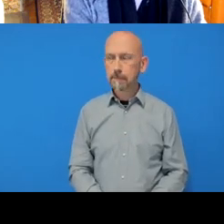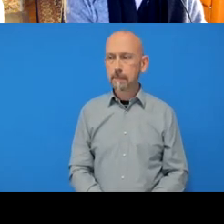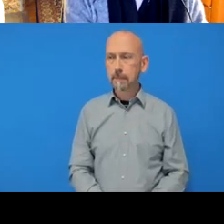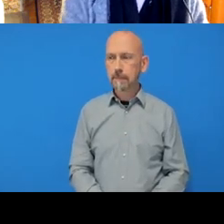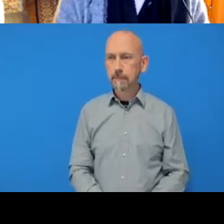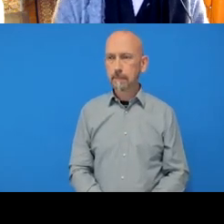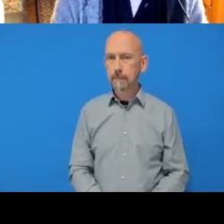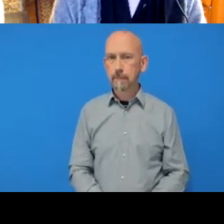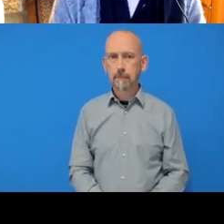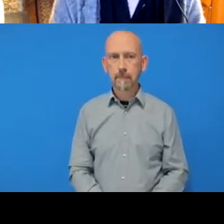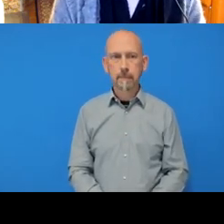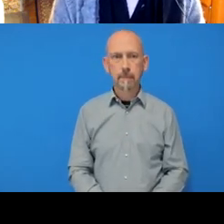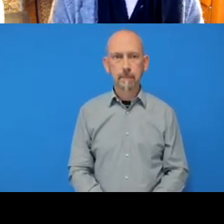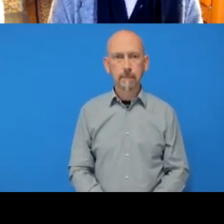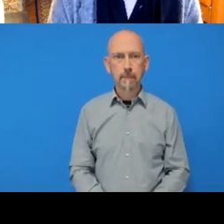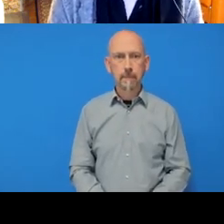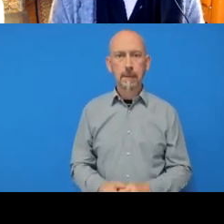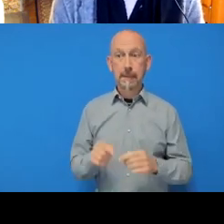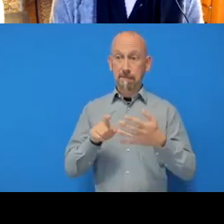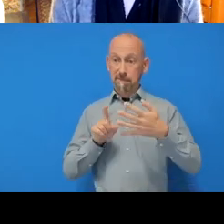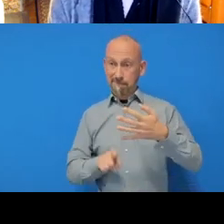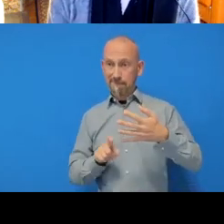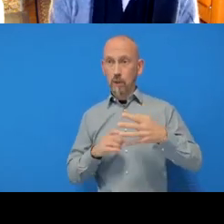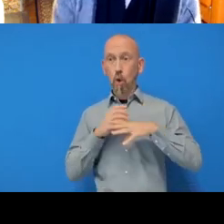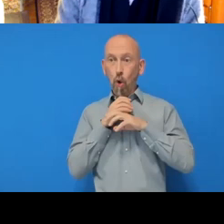That’s my commit message, this is a terrible commit message, to be honest